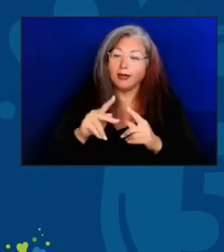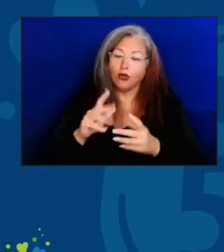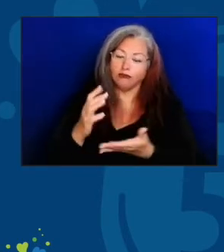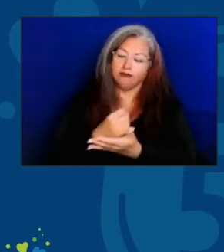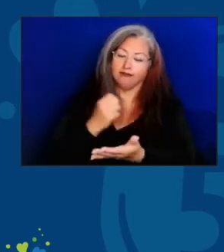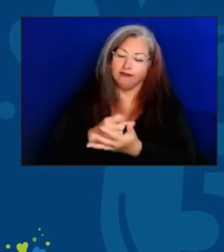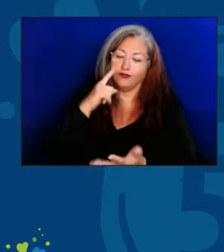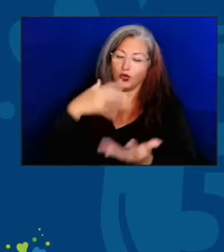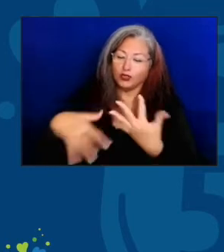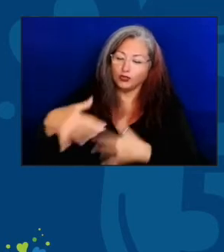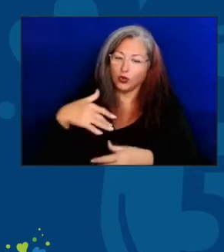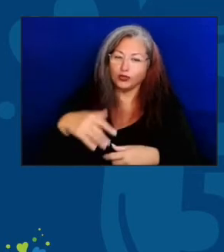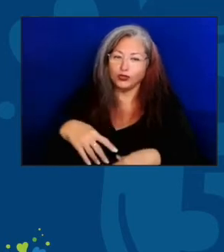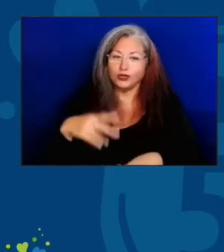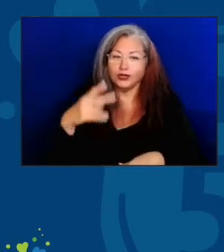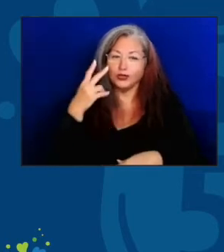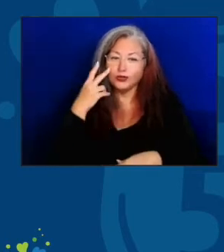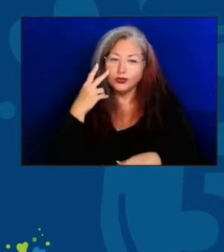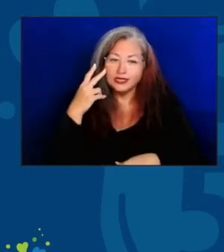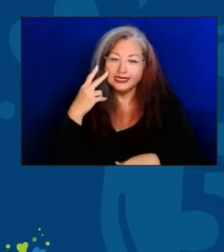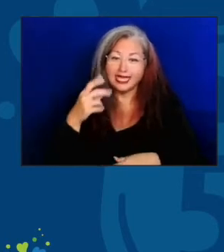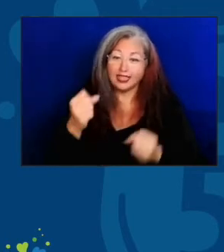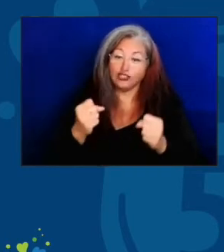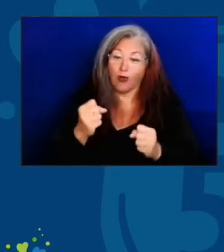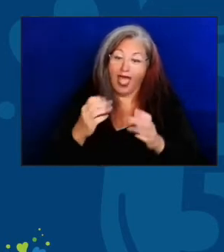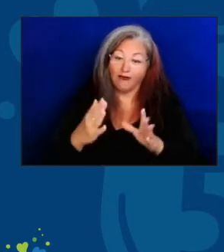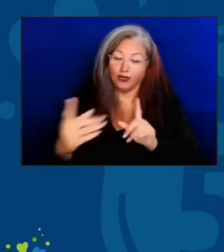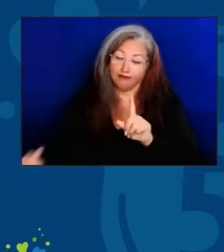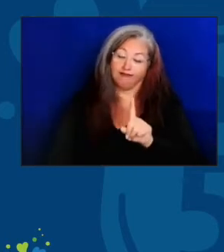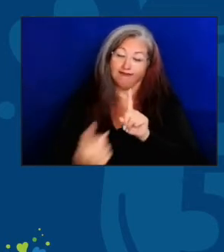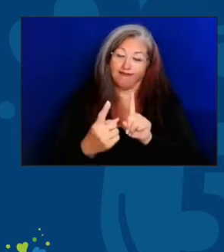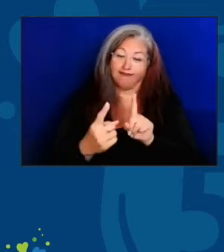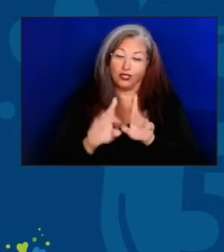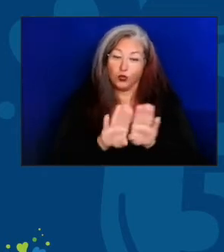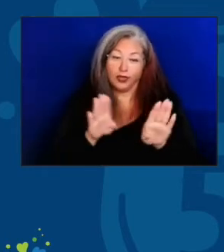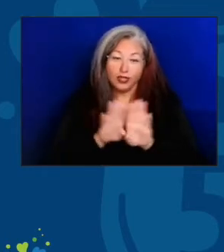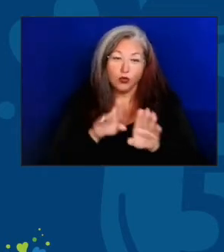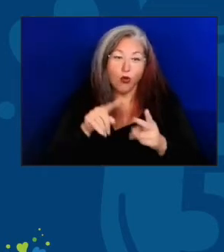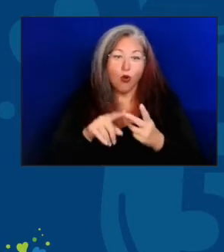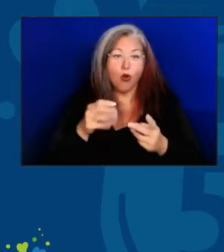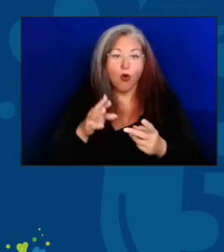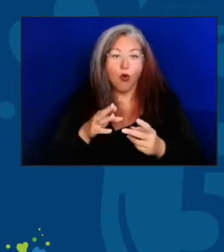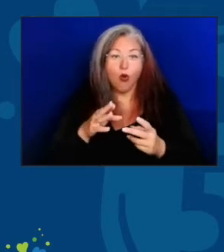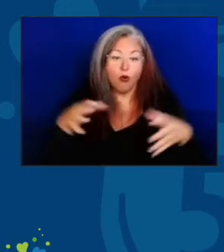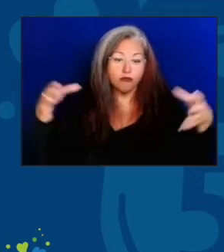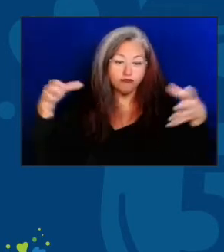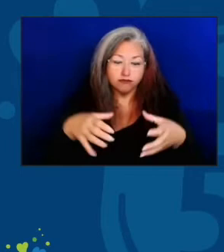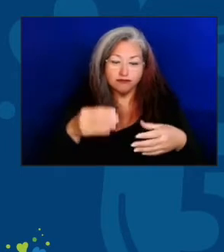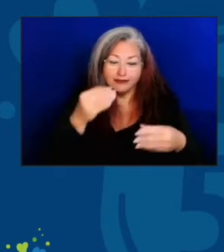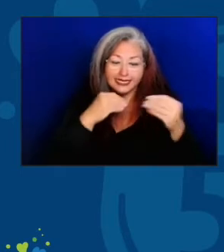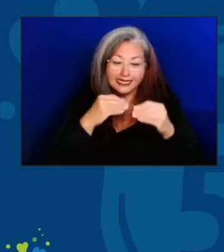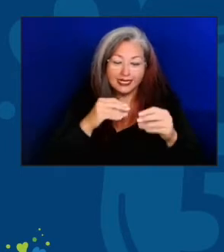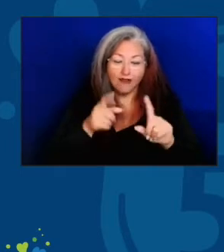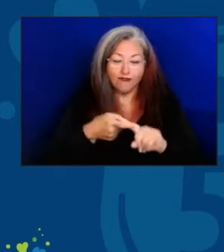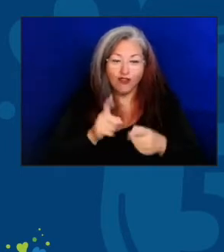Seeing that driver walk up to their door or in a congregate meal site, sitting with their friend and having a meal.